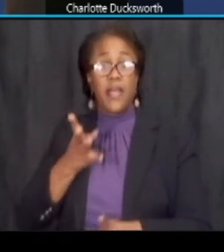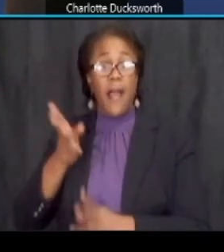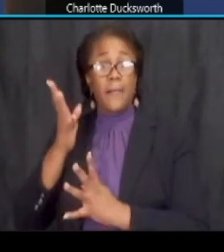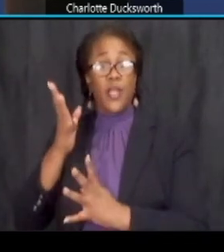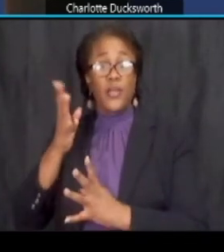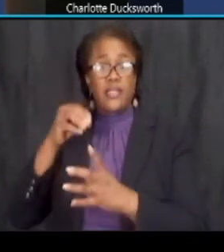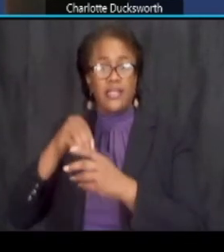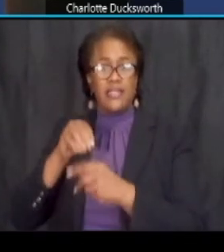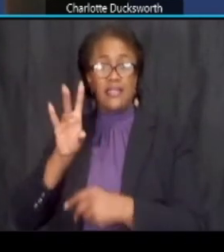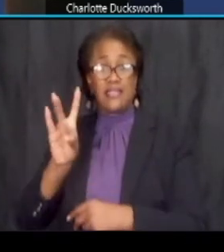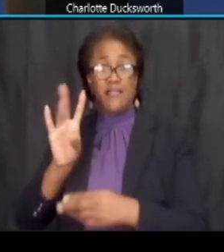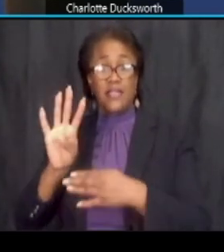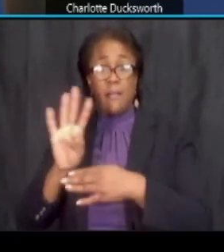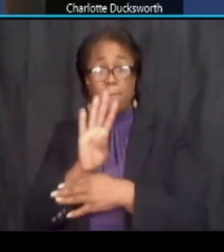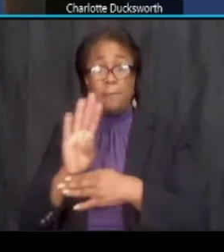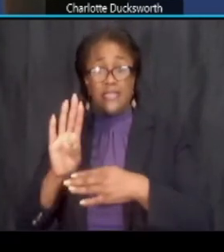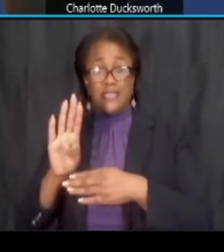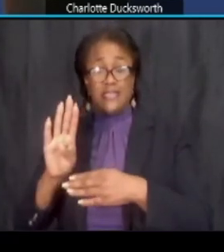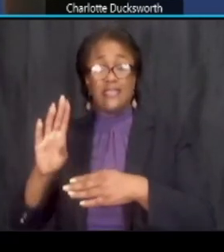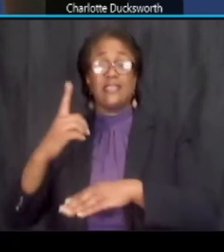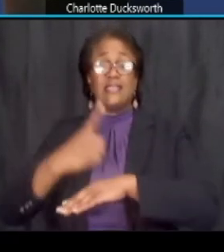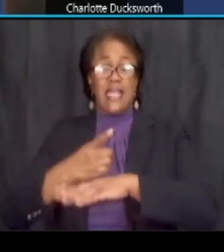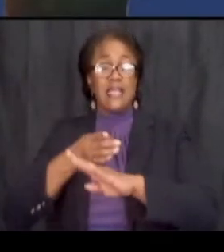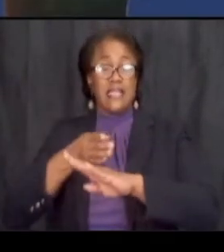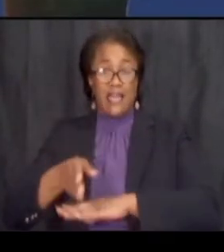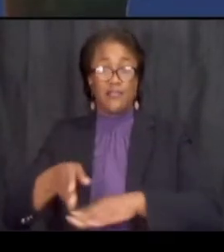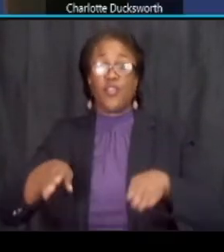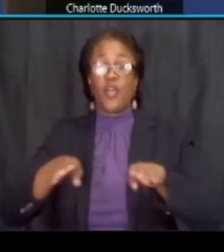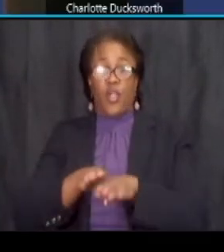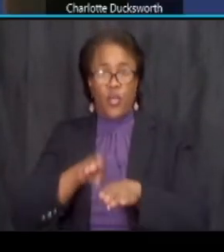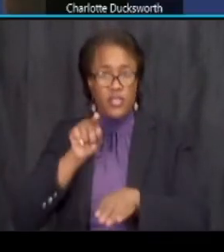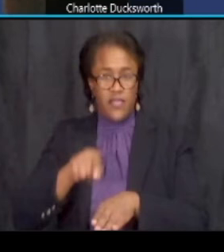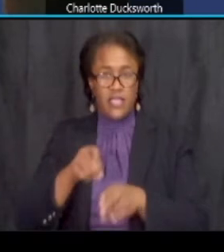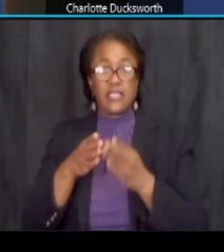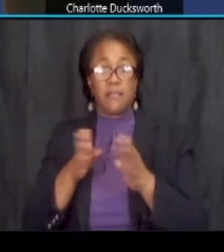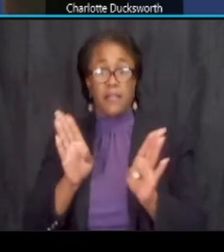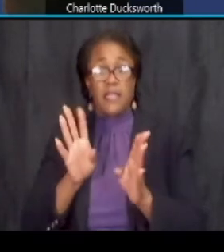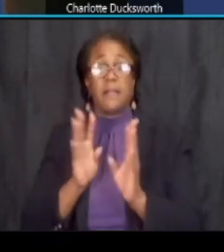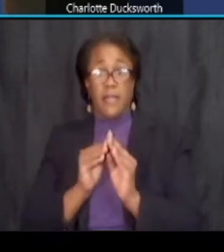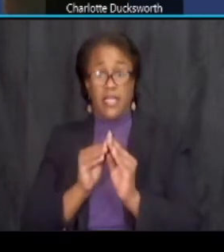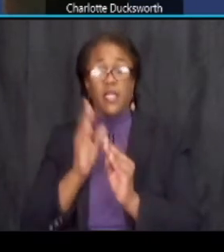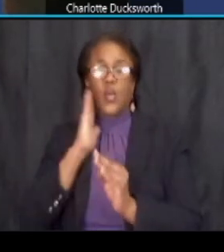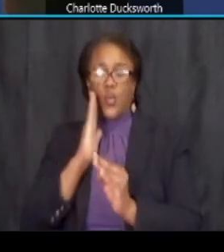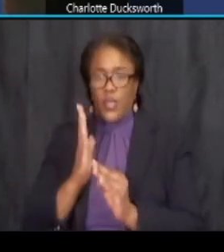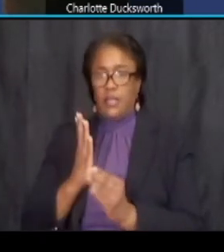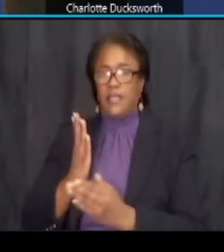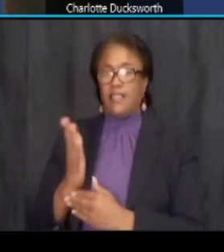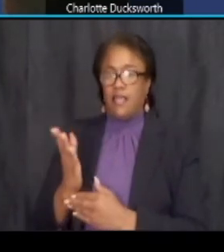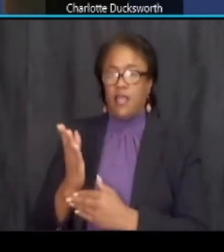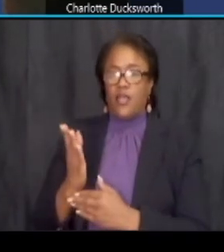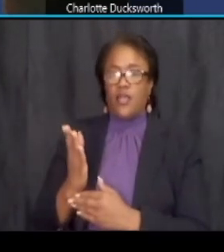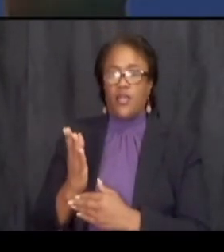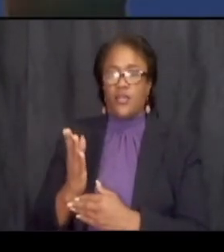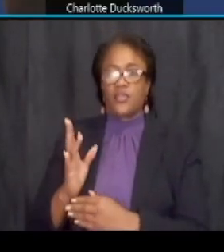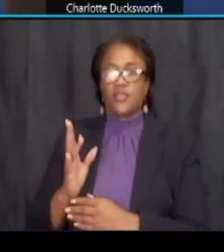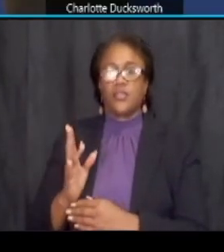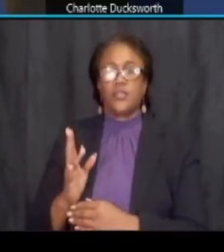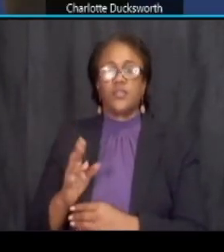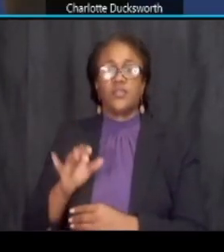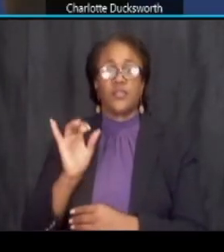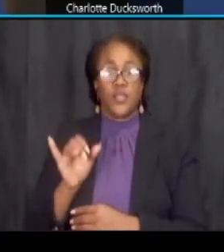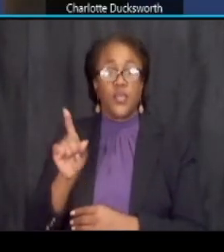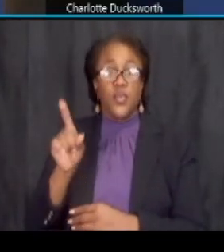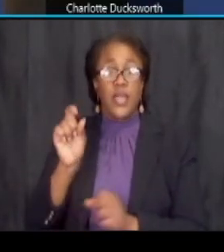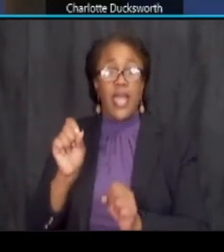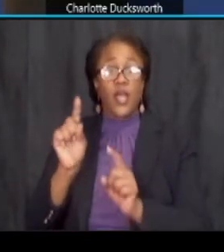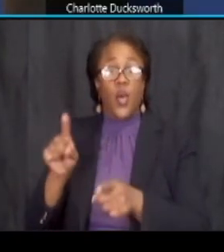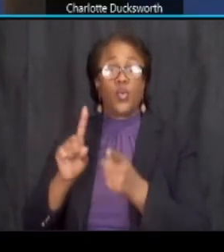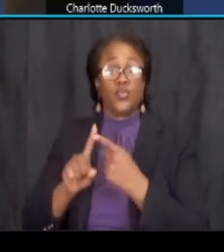business days um after the close of our public meeting so we dot com website um so please